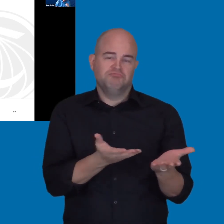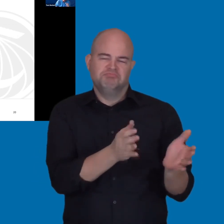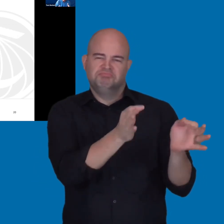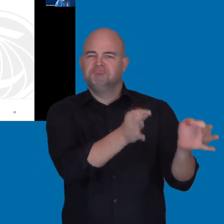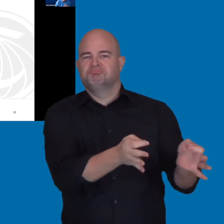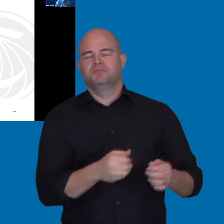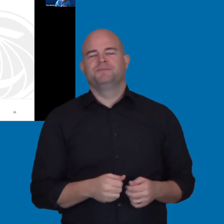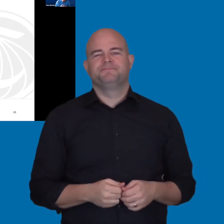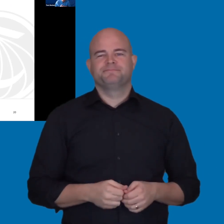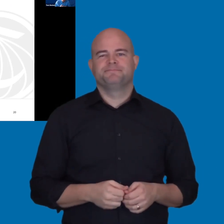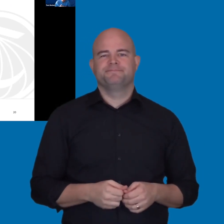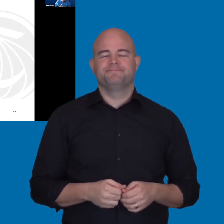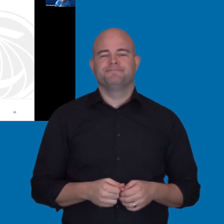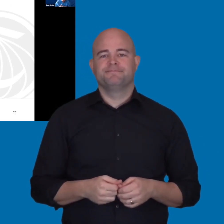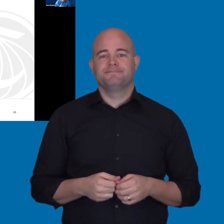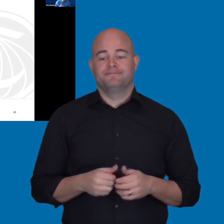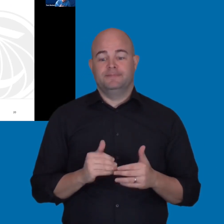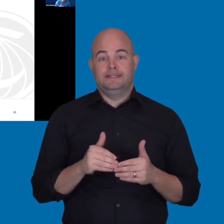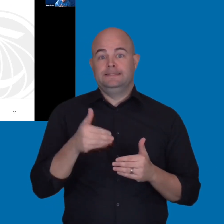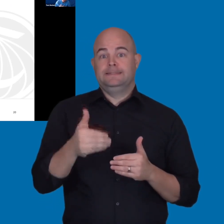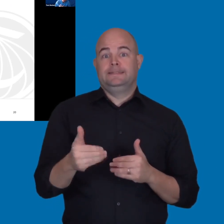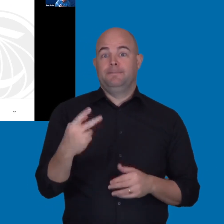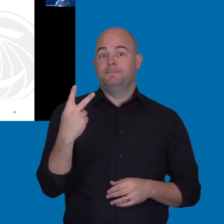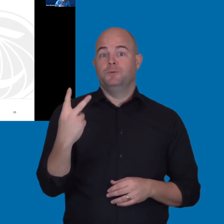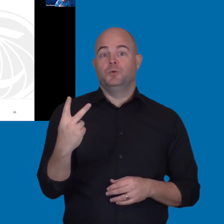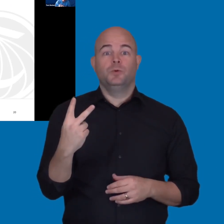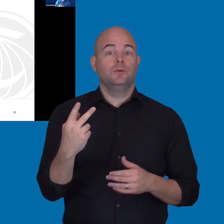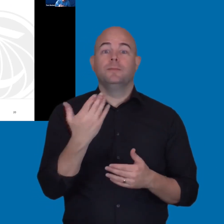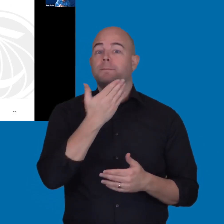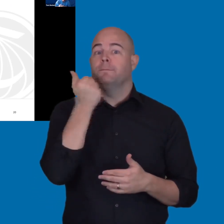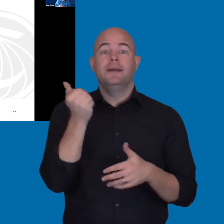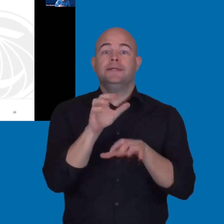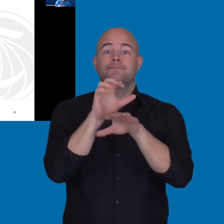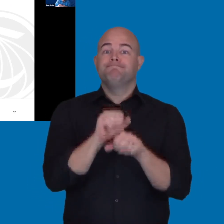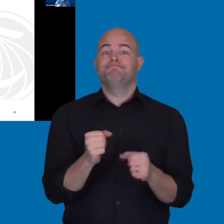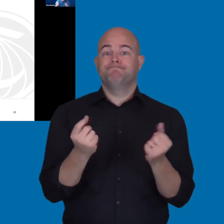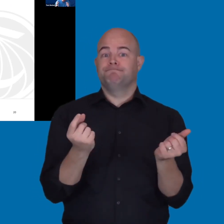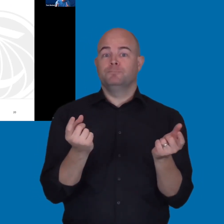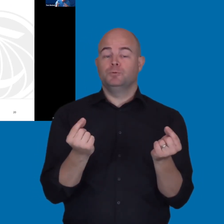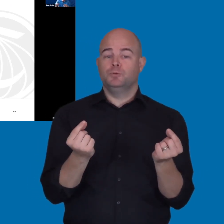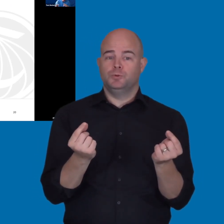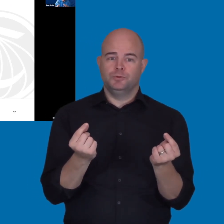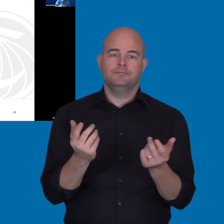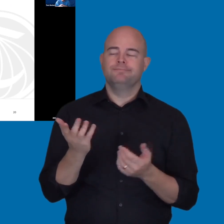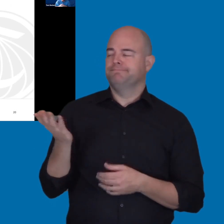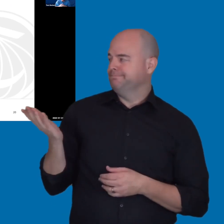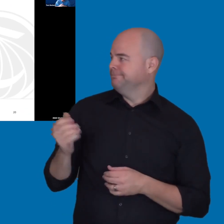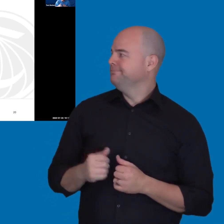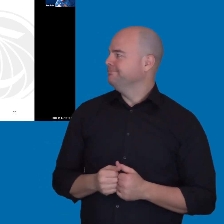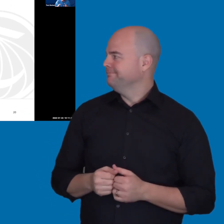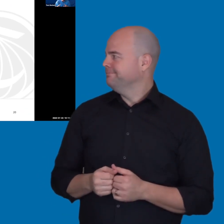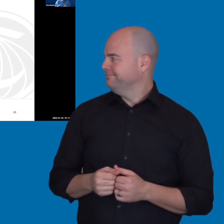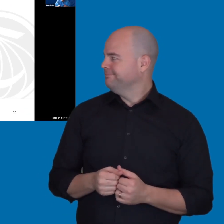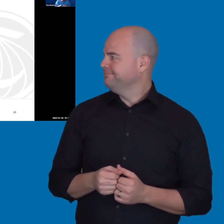So, for Step 2, kind of the best practice here is -- so, you really need to prioritize your efforts.